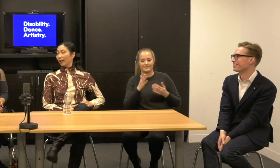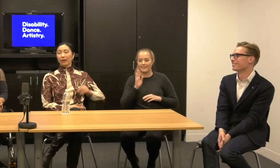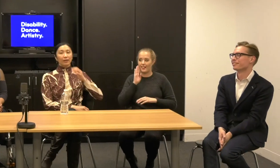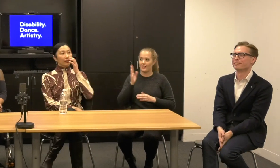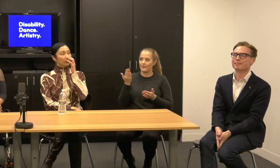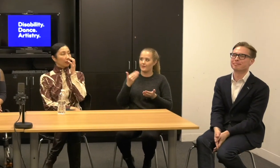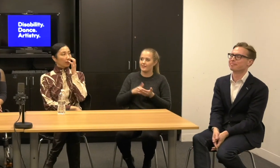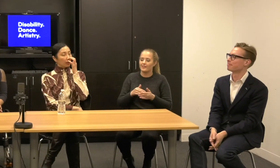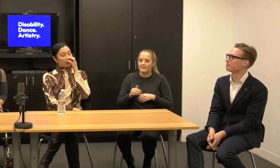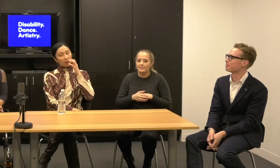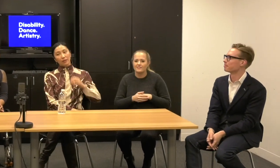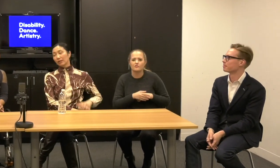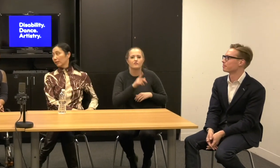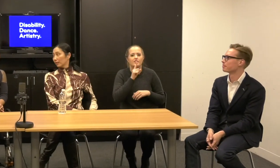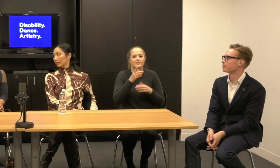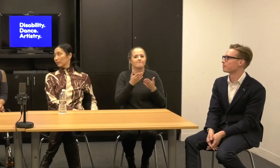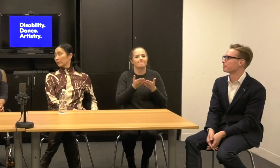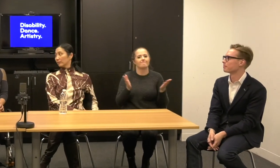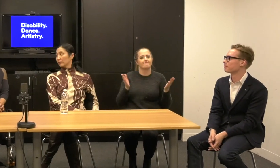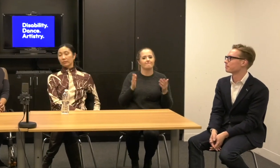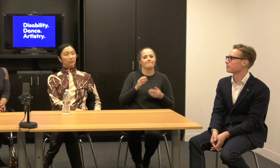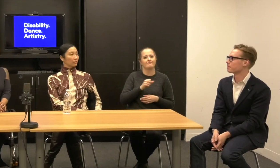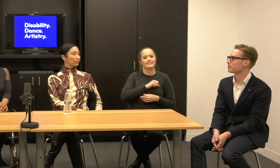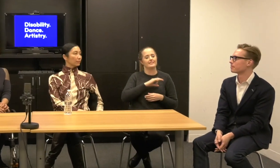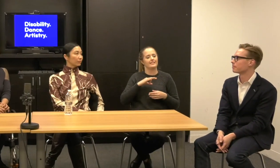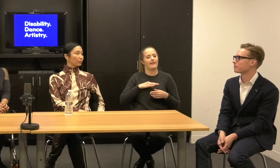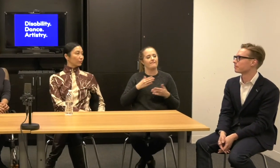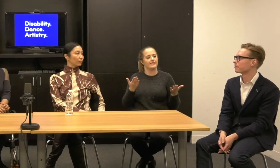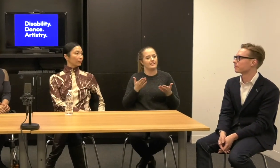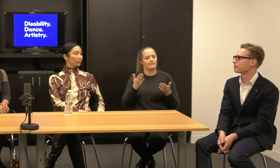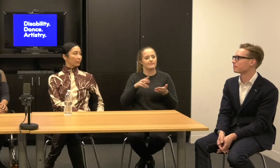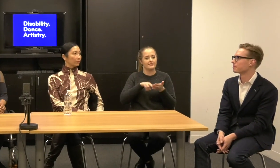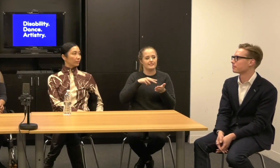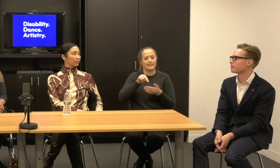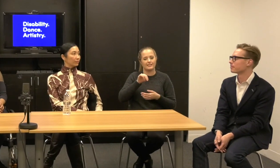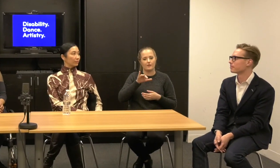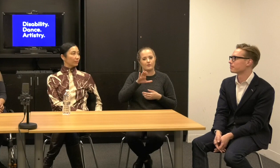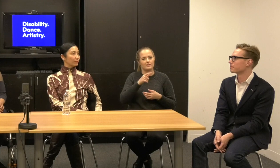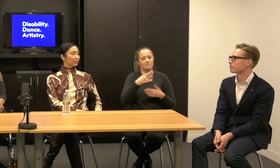at Denso Nyc, uh, it's just been such an important pioneer for us.